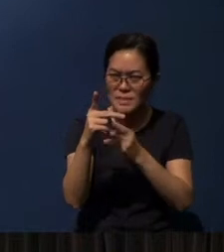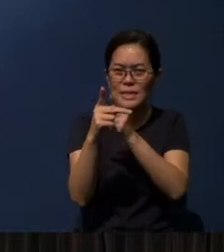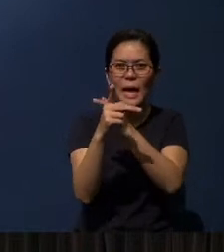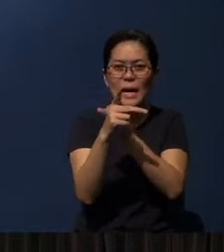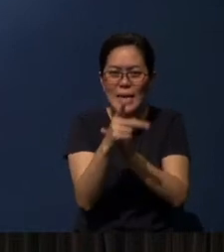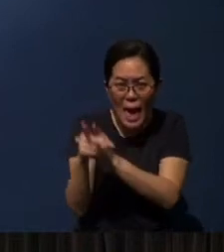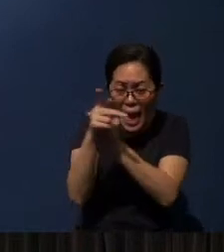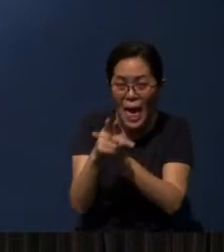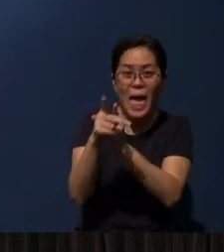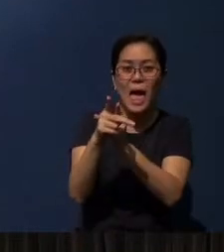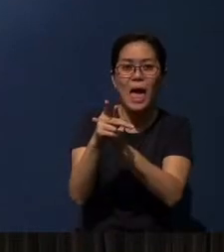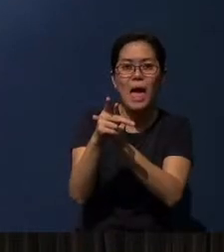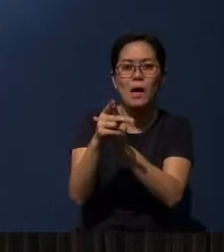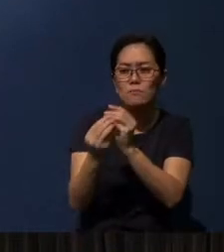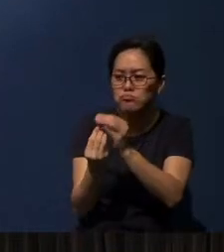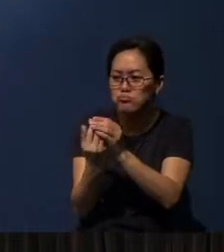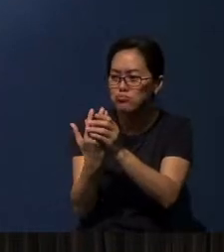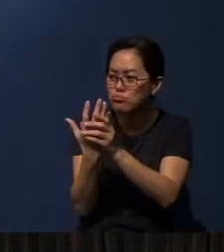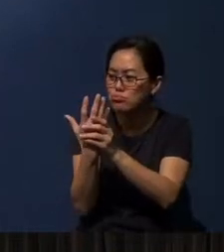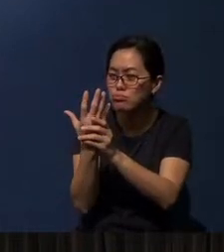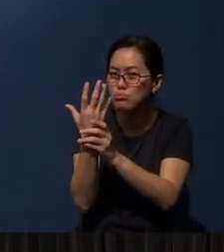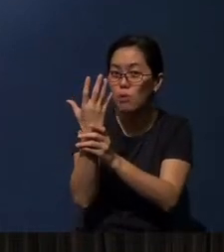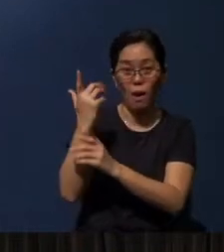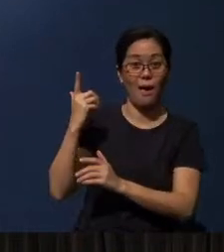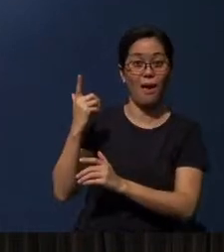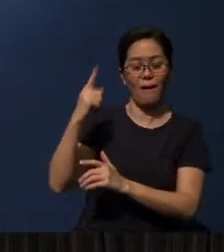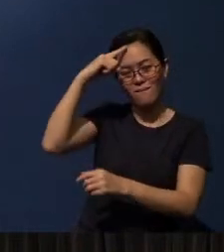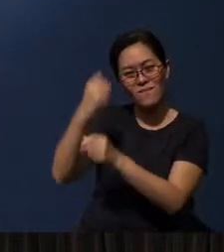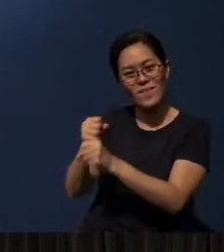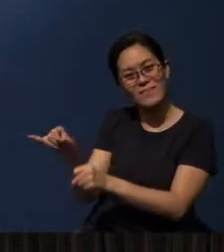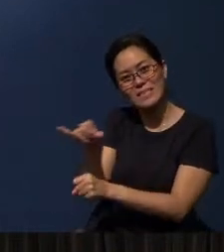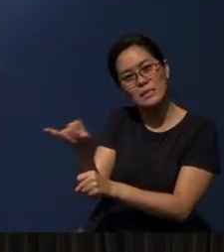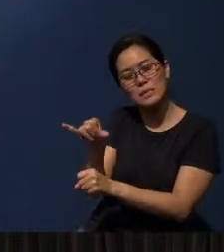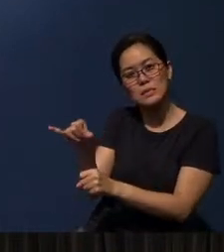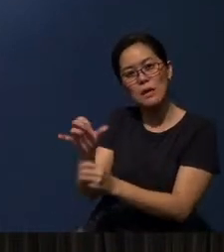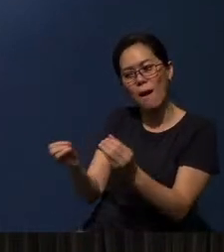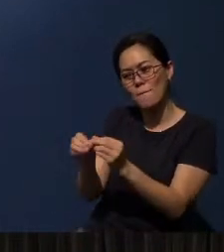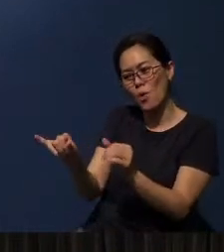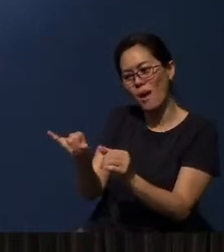So faith is really something like this: Faith is more like a living thing.